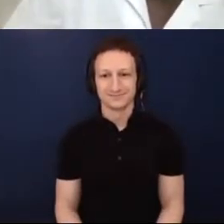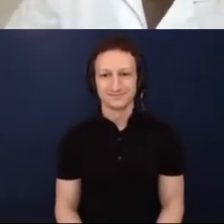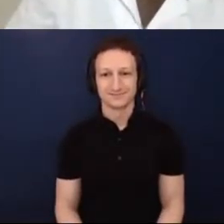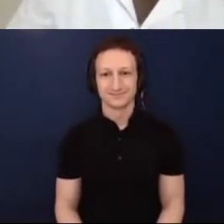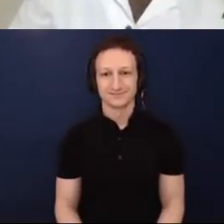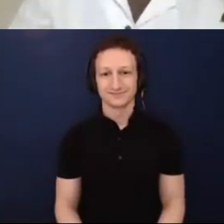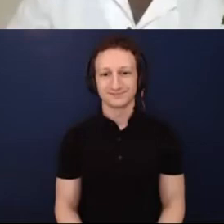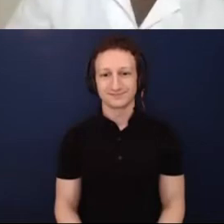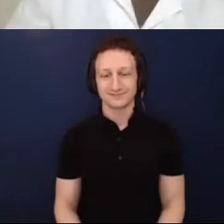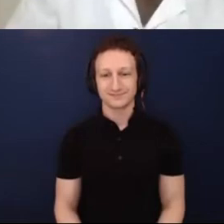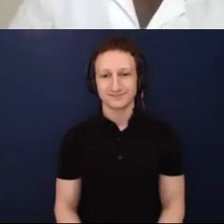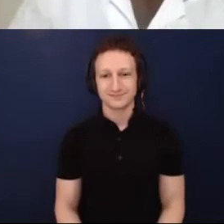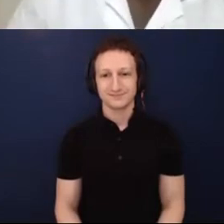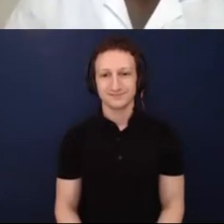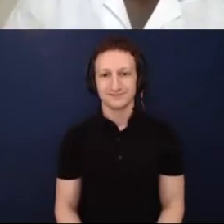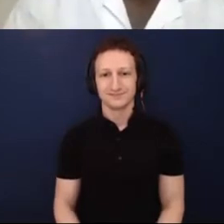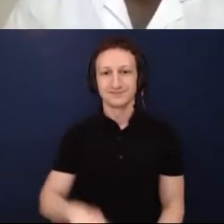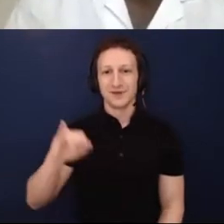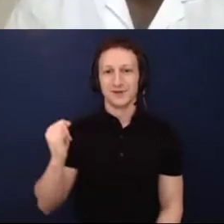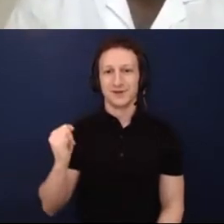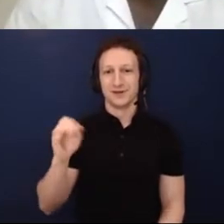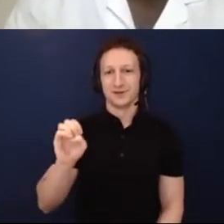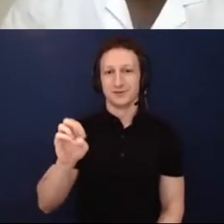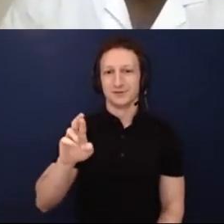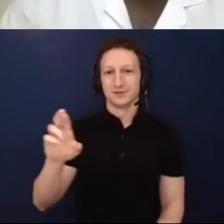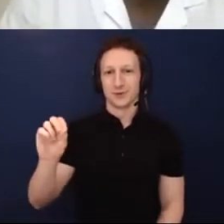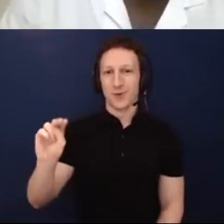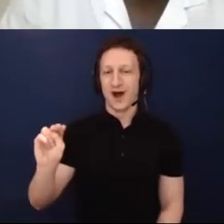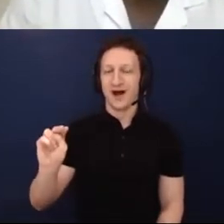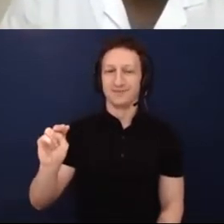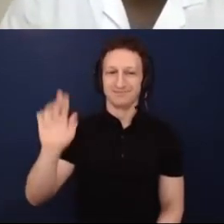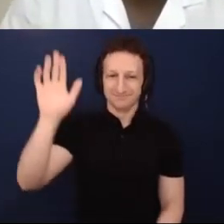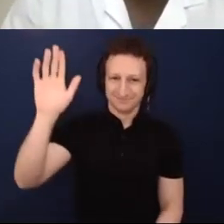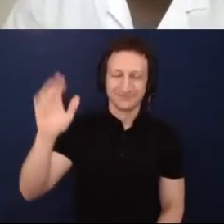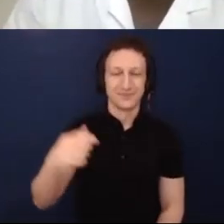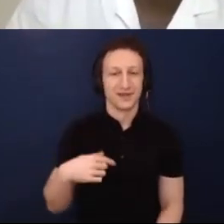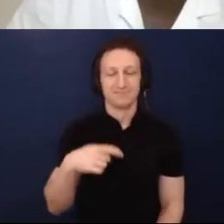Yeah! I mean Ezra I'm so for you. This is JERRON speaking. I'm so for you on so many levels.